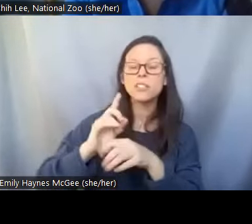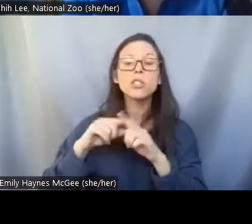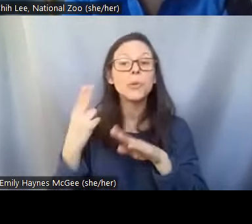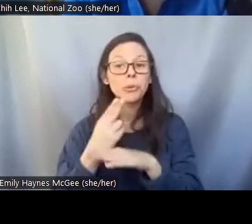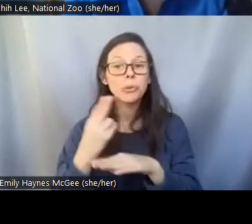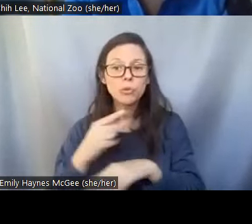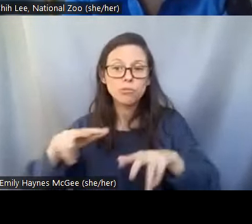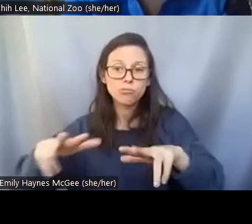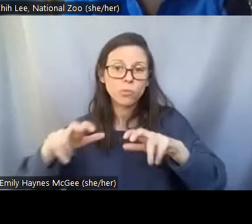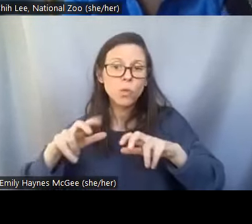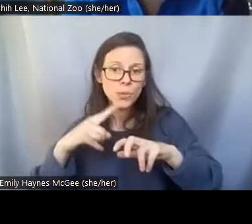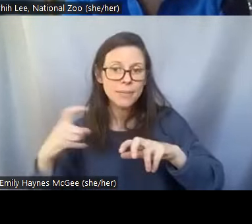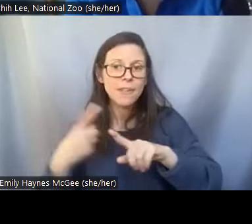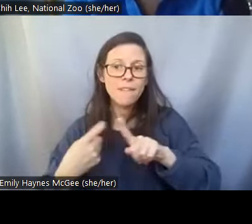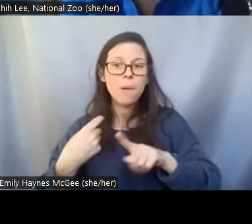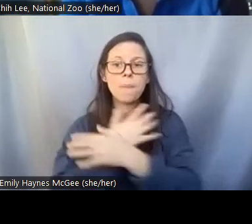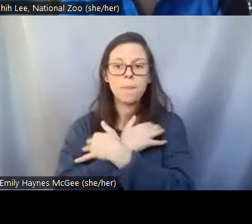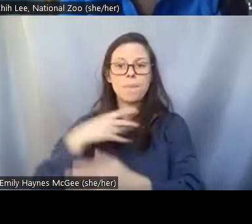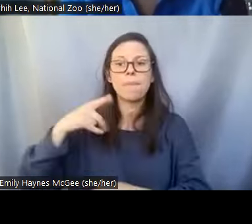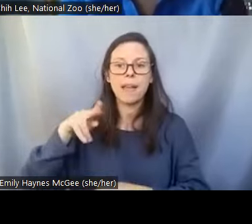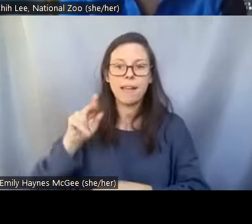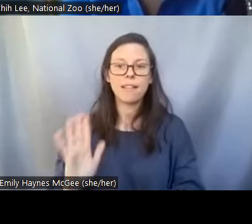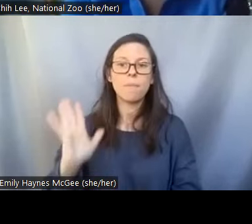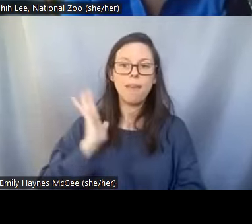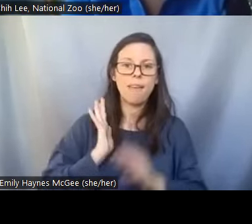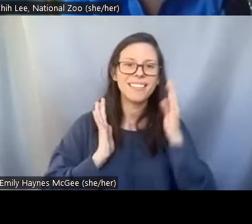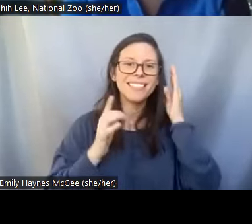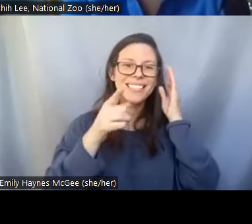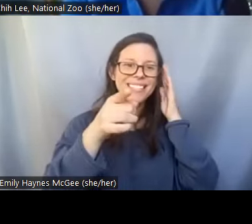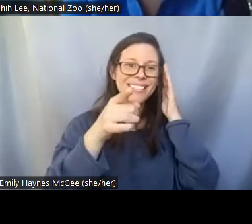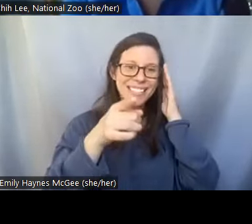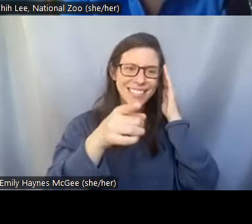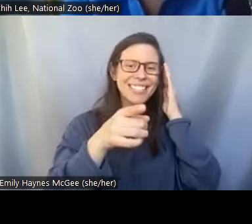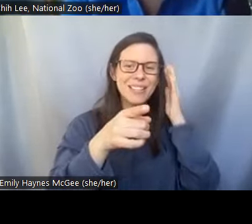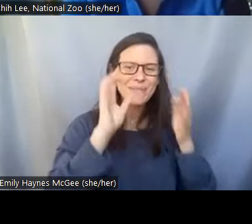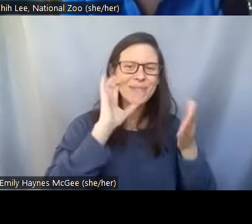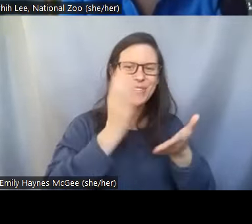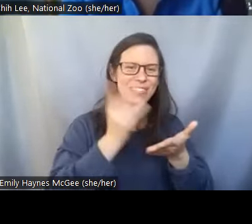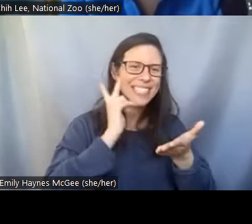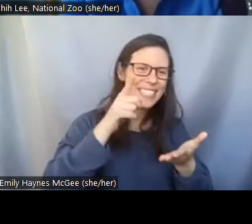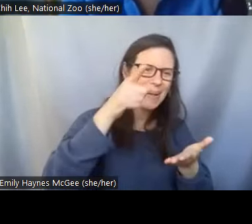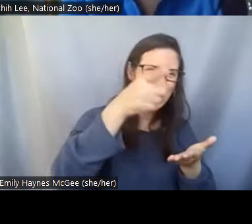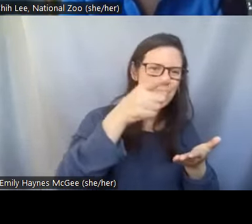in the past. So I guess in the picture here you can see we actually we saw some of these frozen